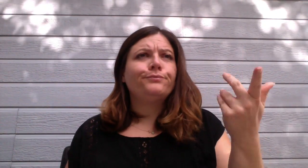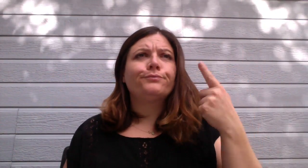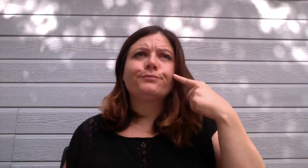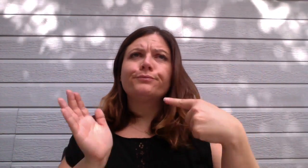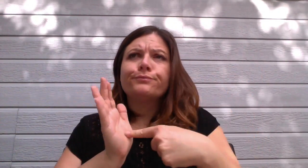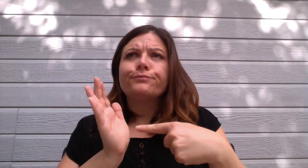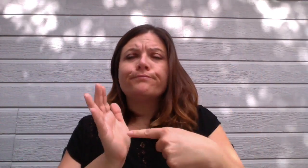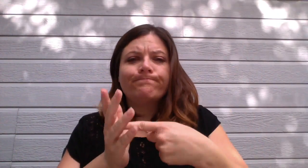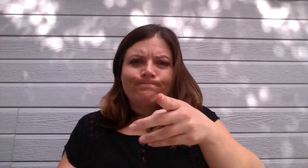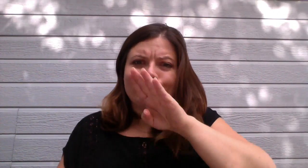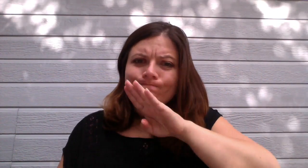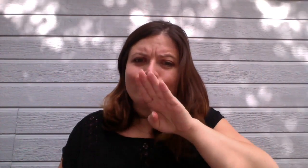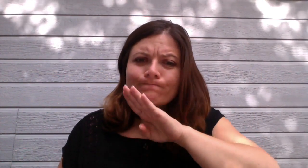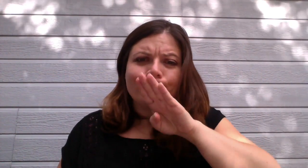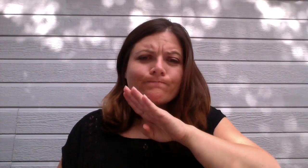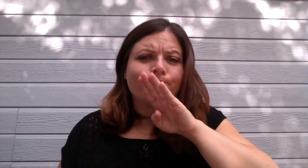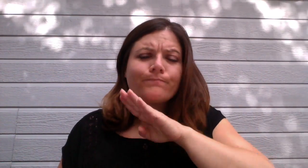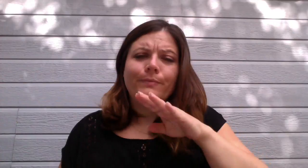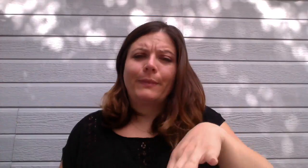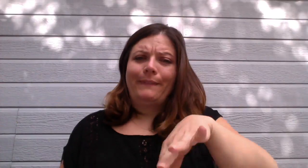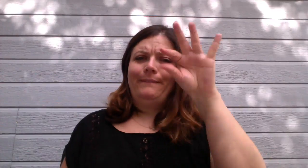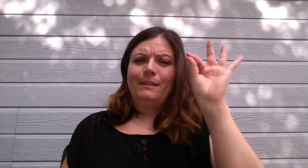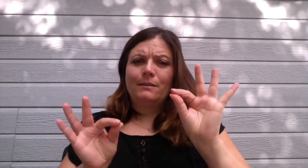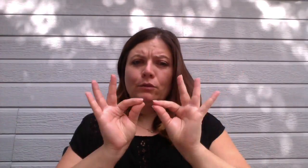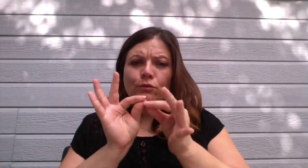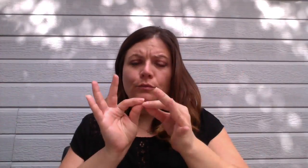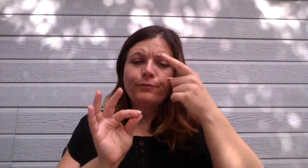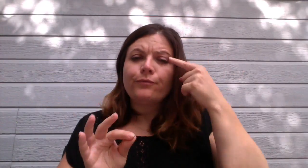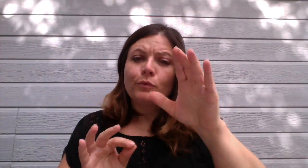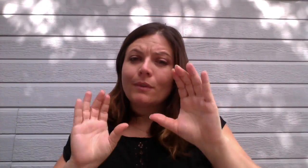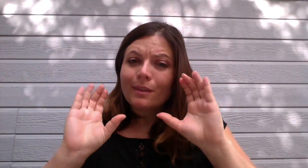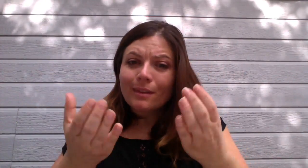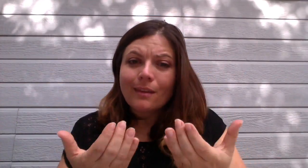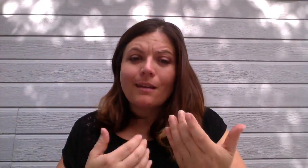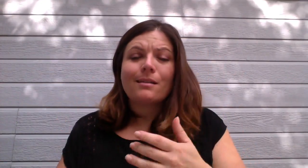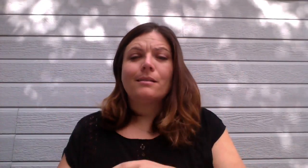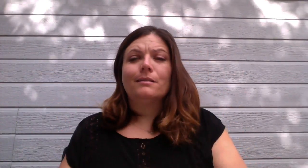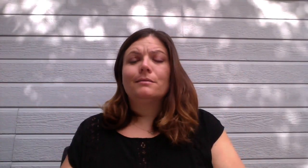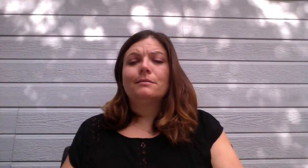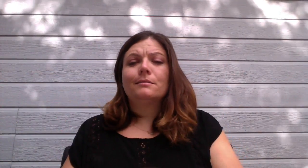for example, you frustrate searching to find an available interpreter for your classes,